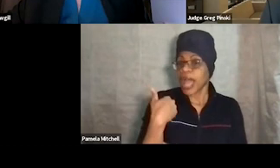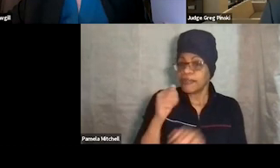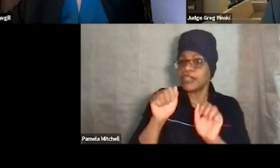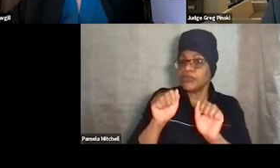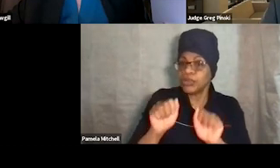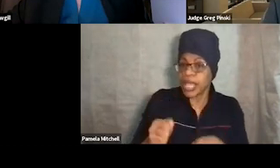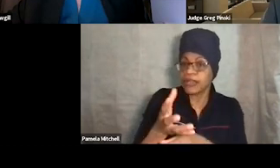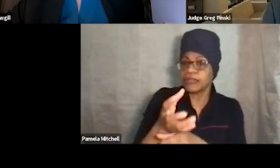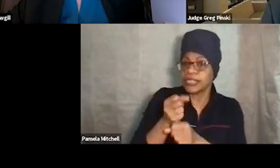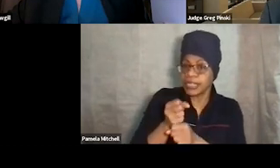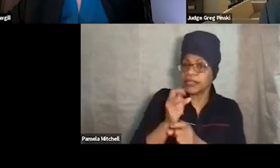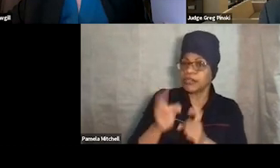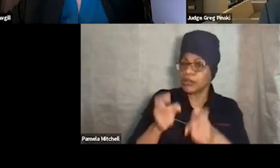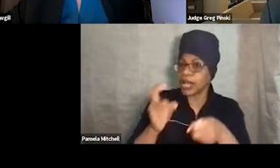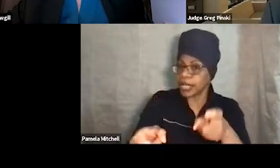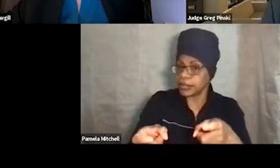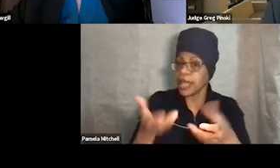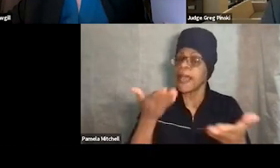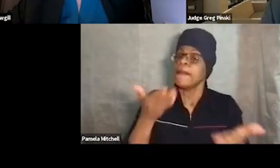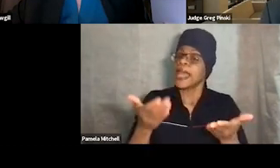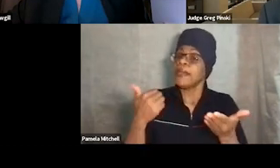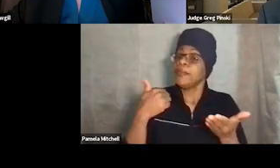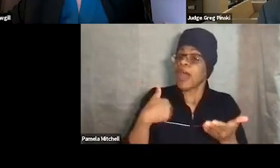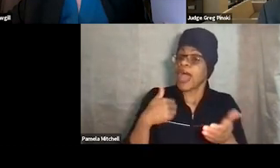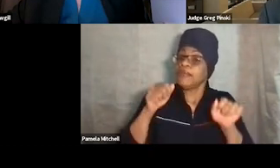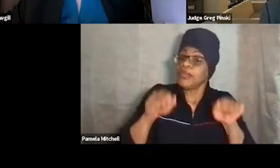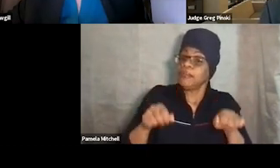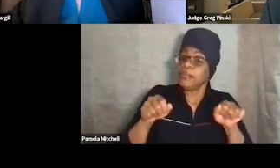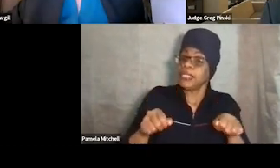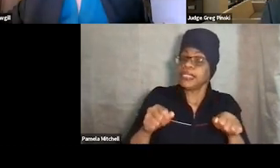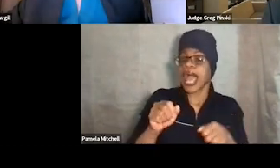So maybe you have the ability to form a 501C3 nonprofit